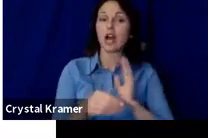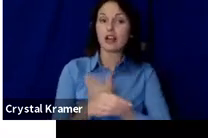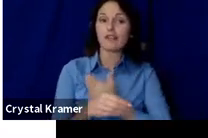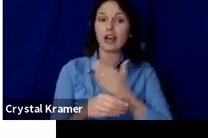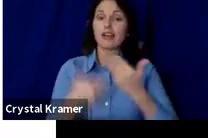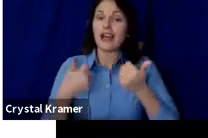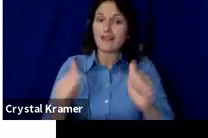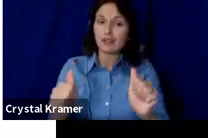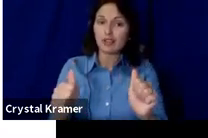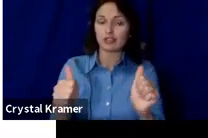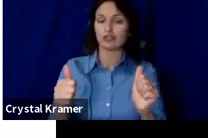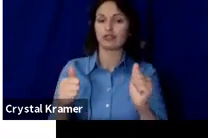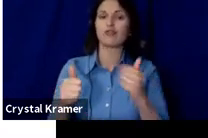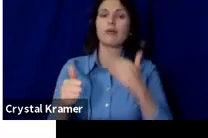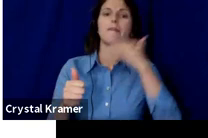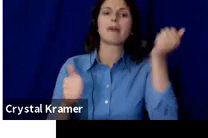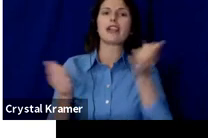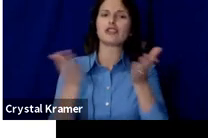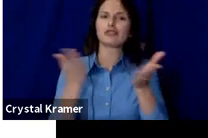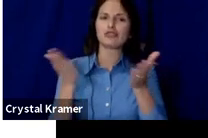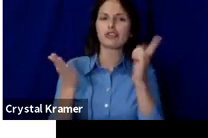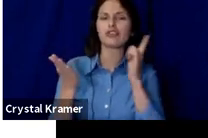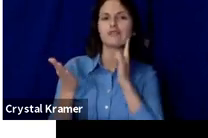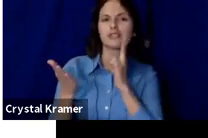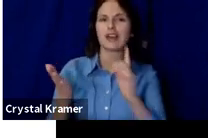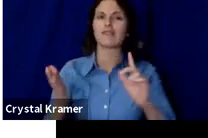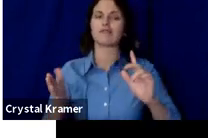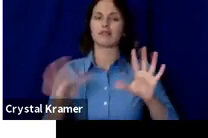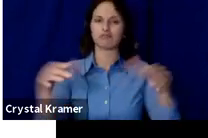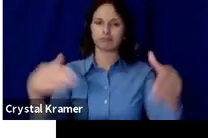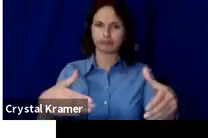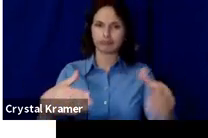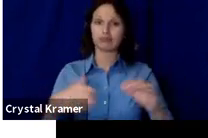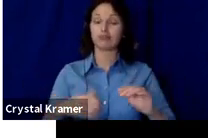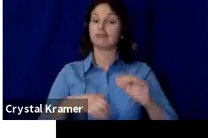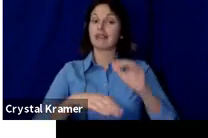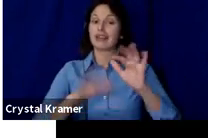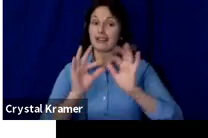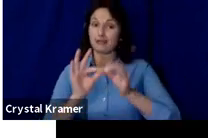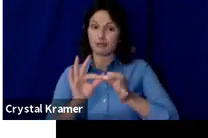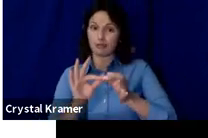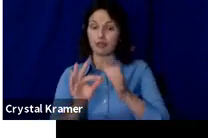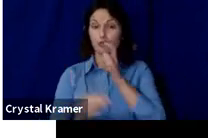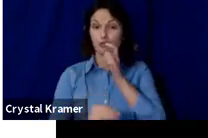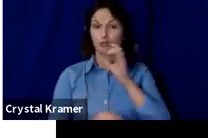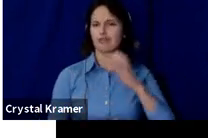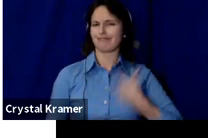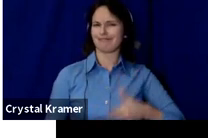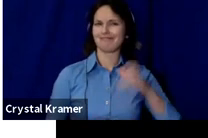Tonight our ASL interpreter is Crystal Kramer an RID Certified Interpreter and our captioner